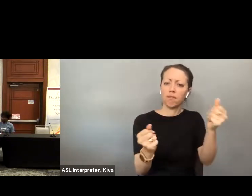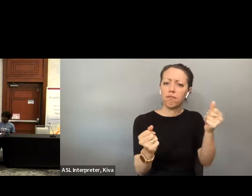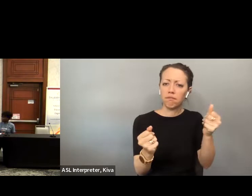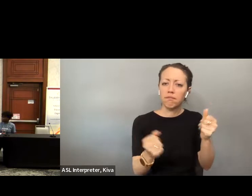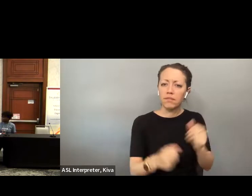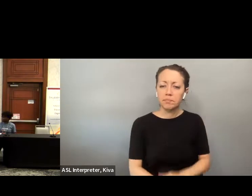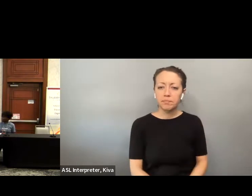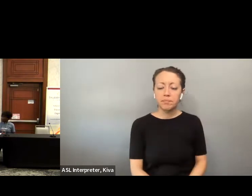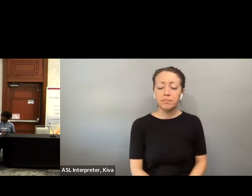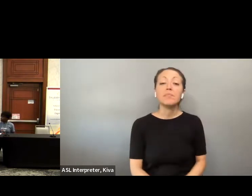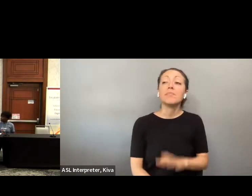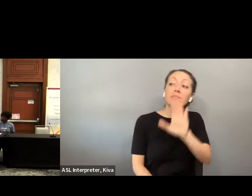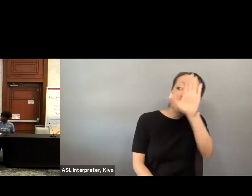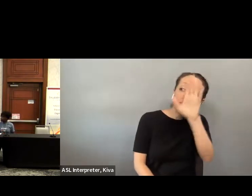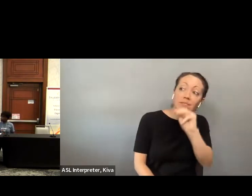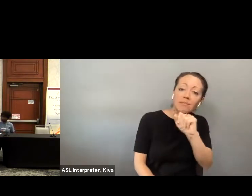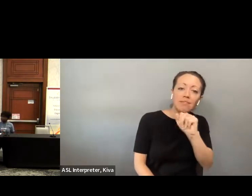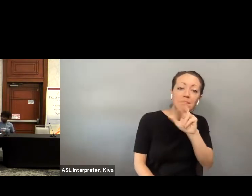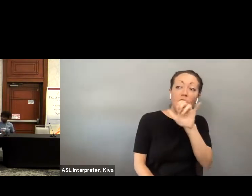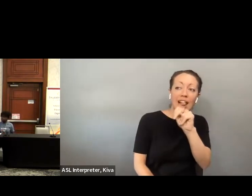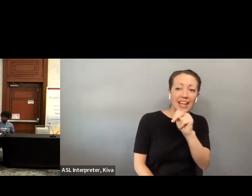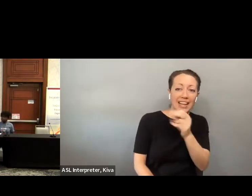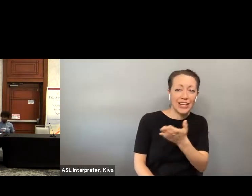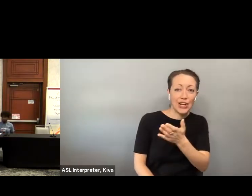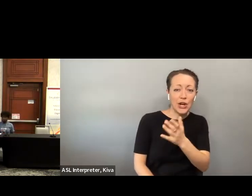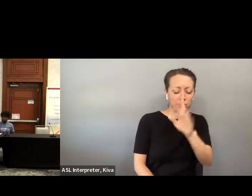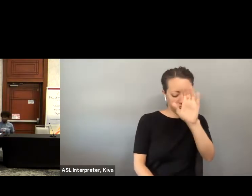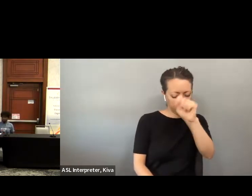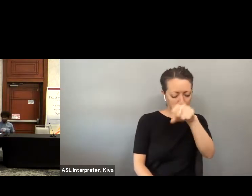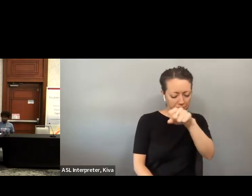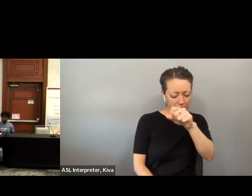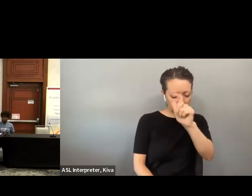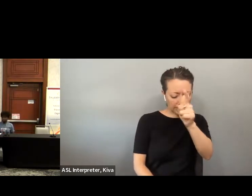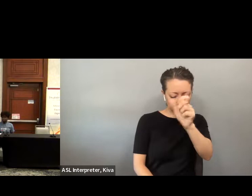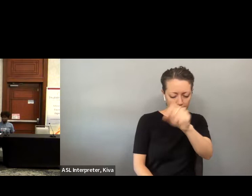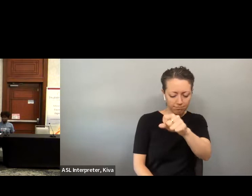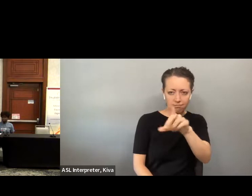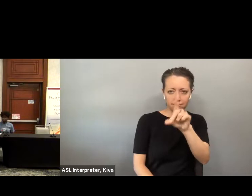of fearing it and denying change because we are afraid.